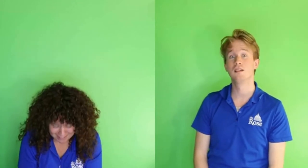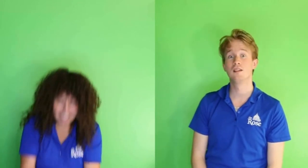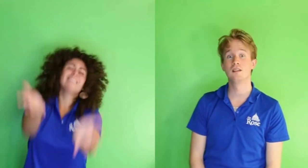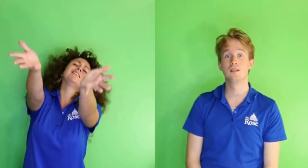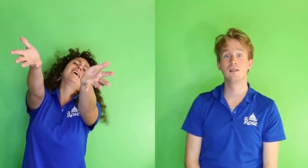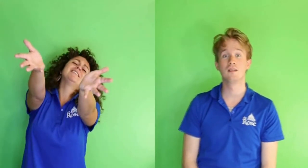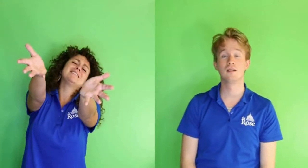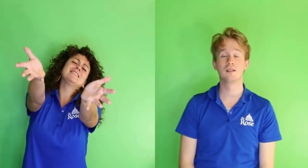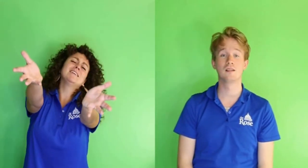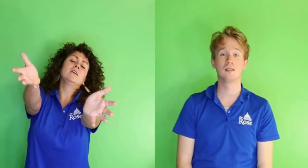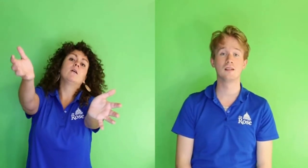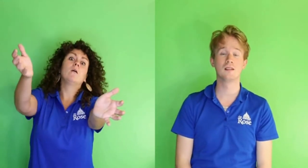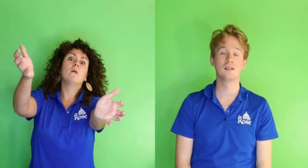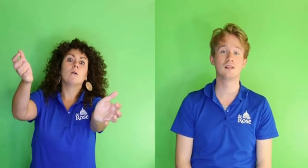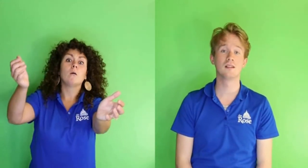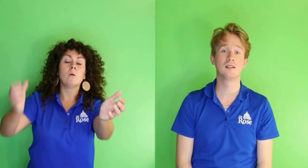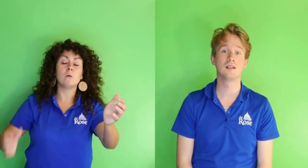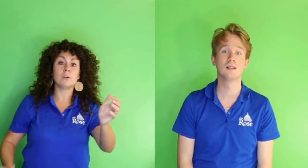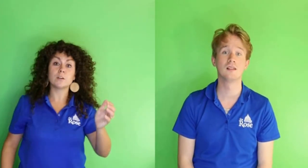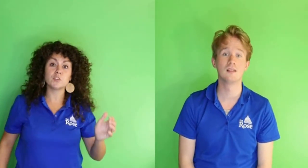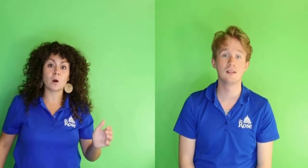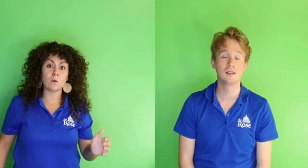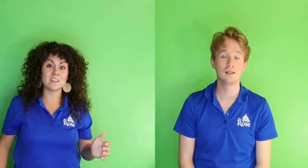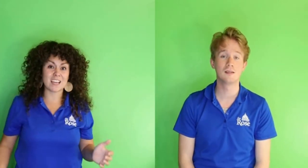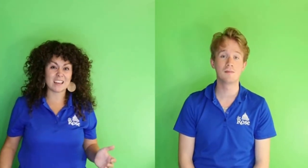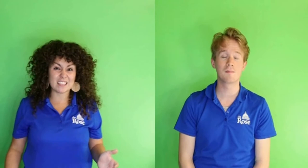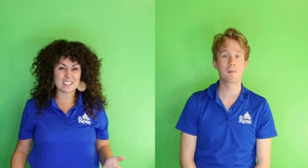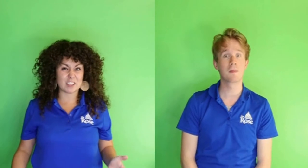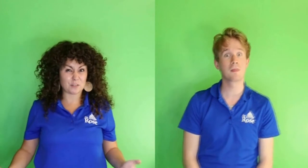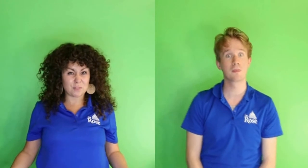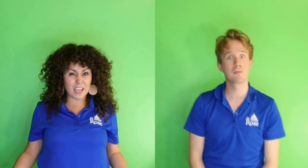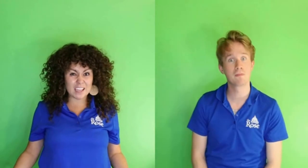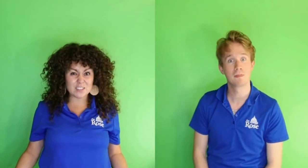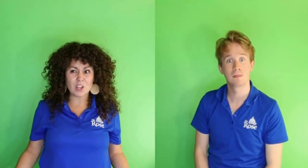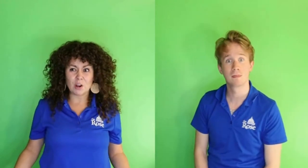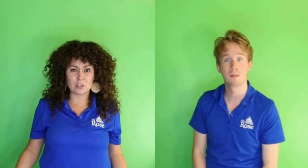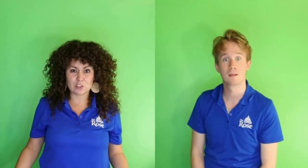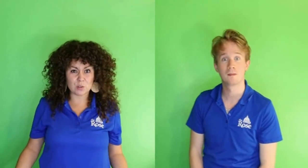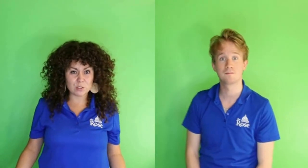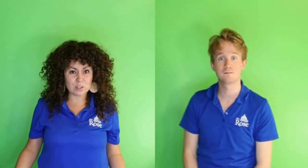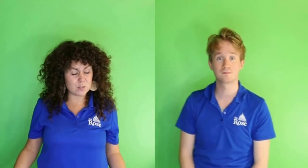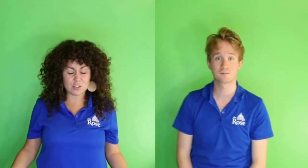Sad toss! Oh, you can show the sadness in your face or your shoulders.